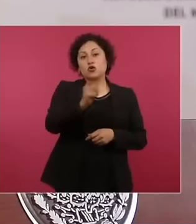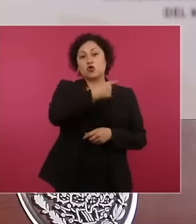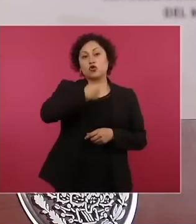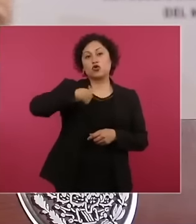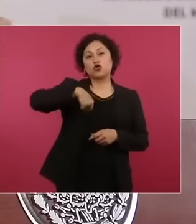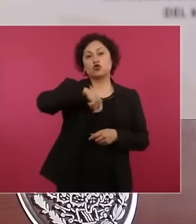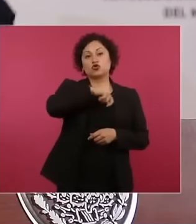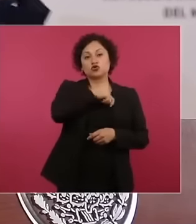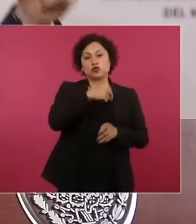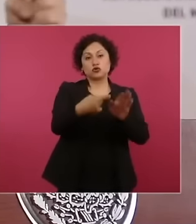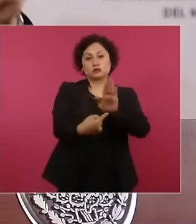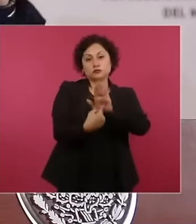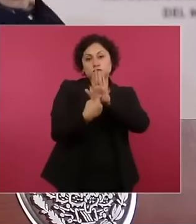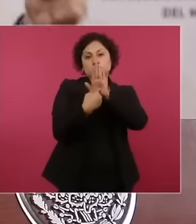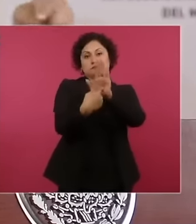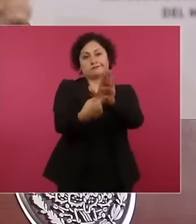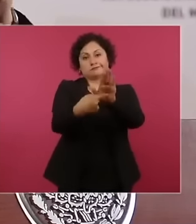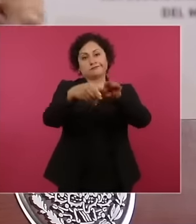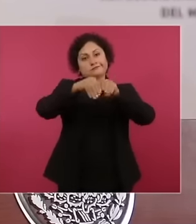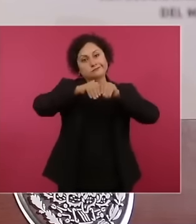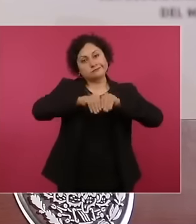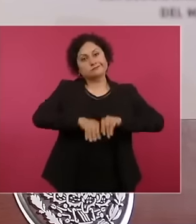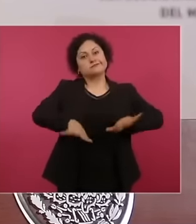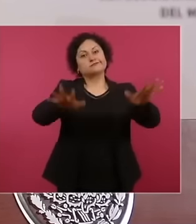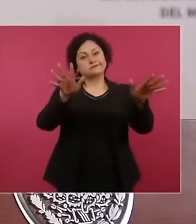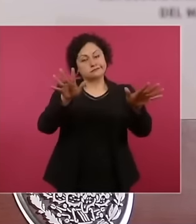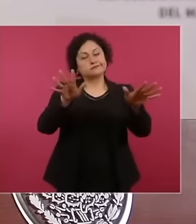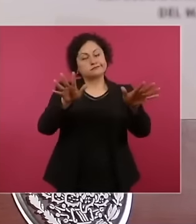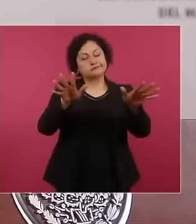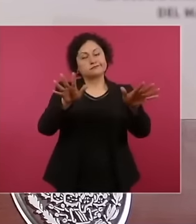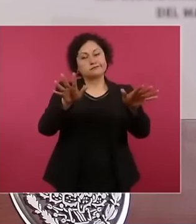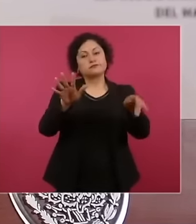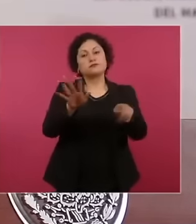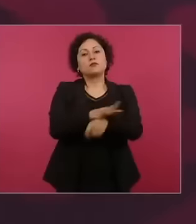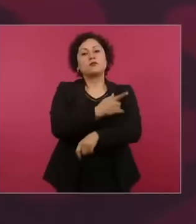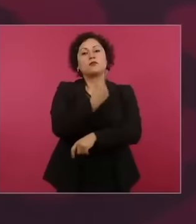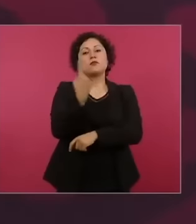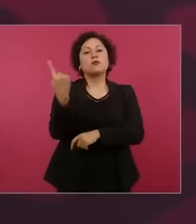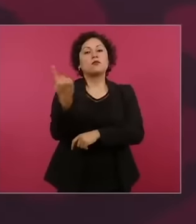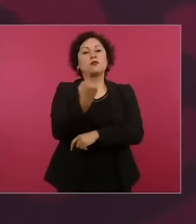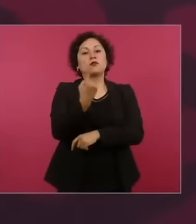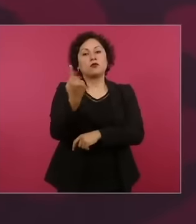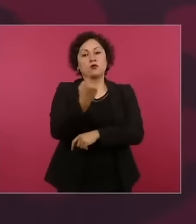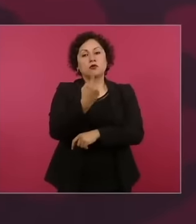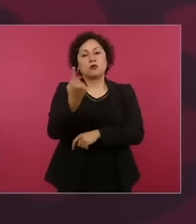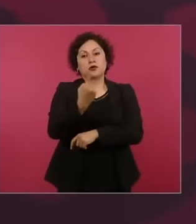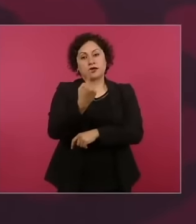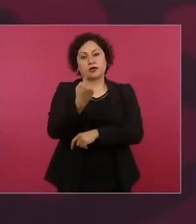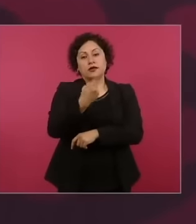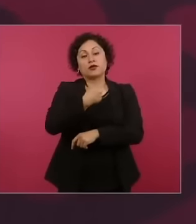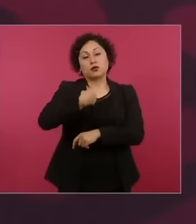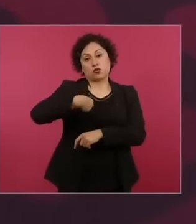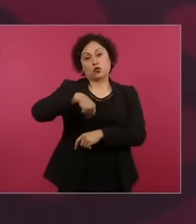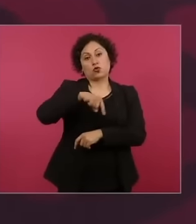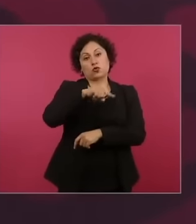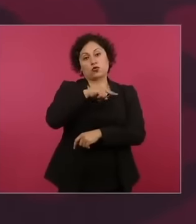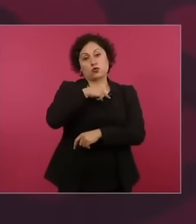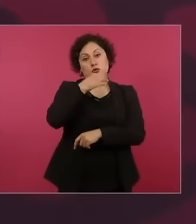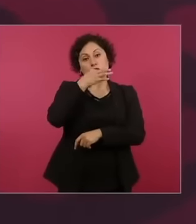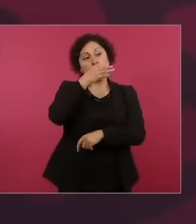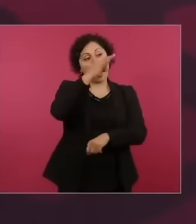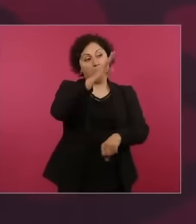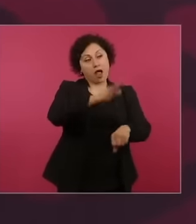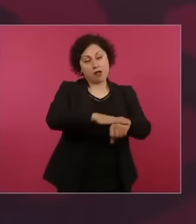careful , it is an advertisement that appears to you.